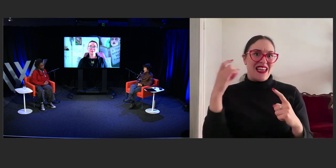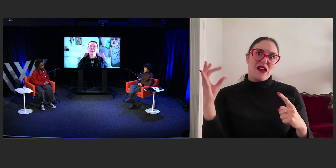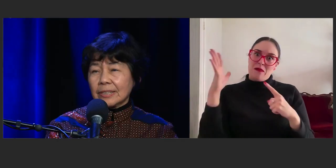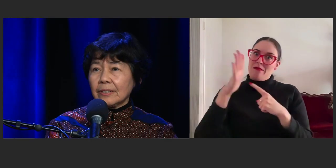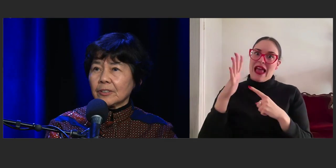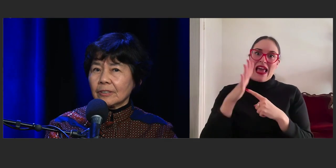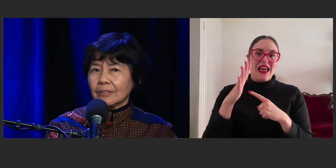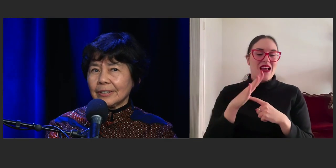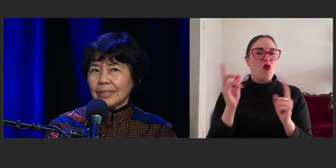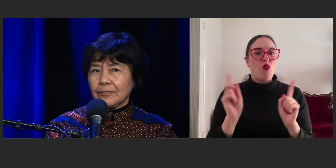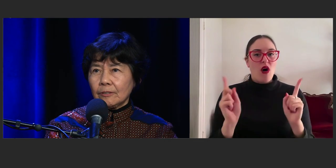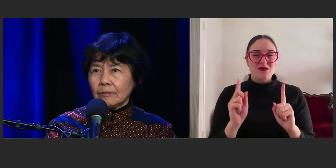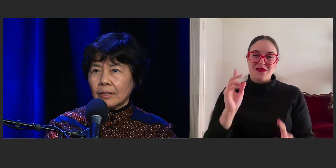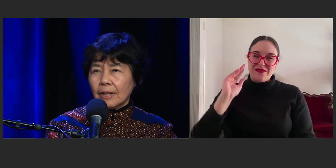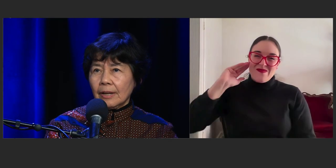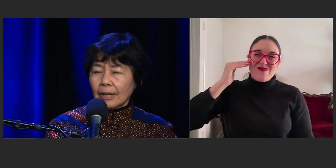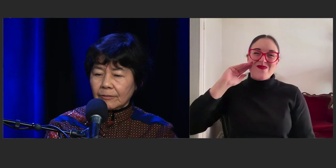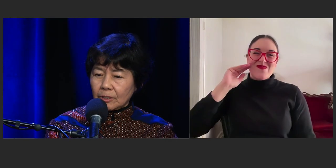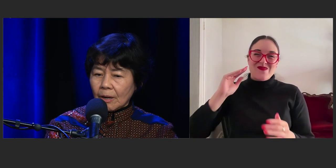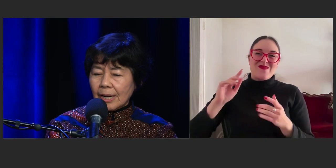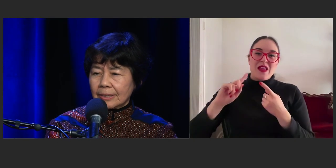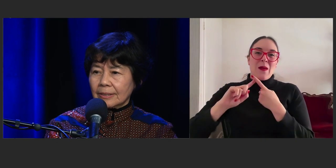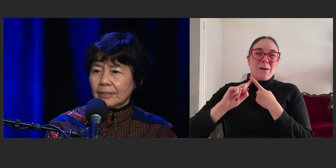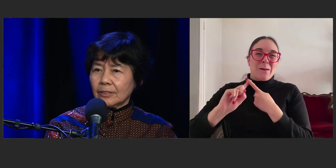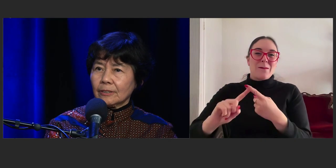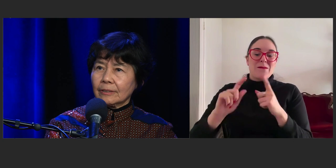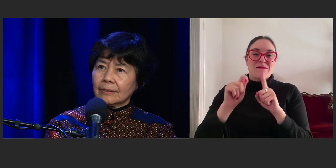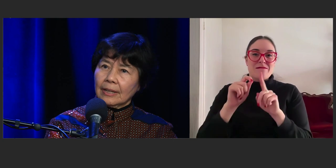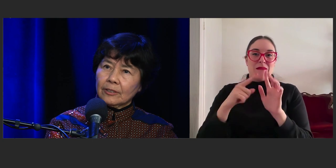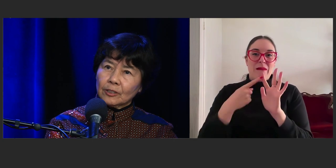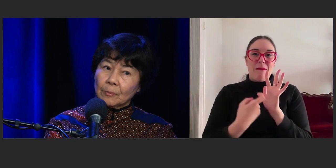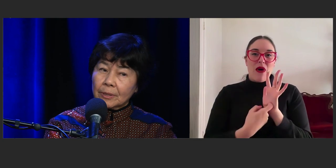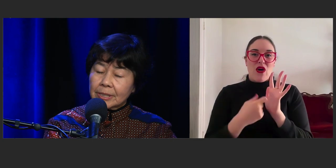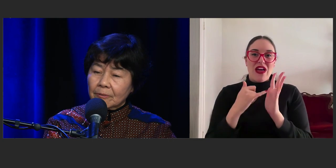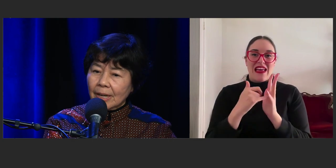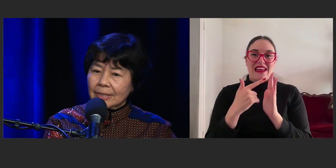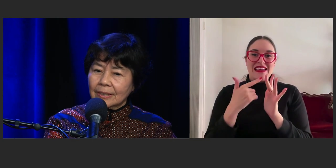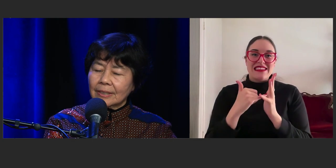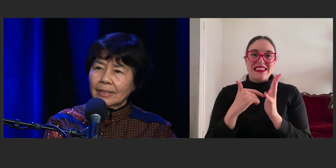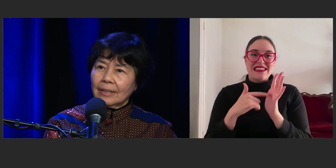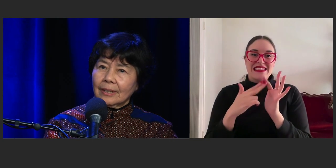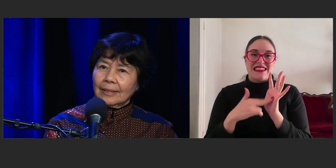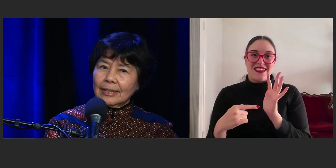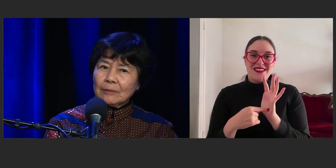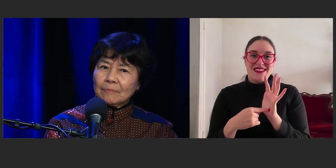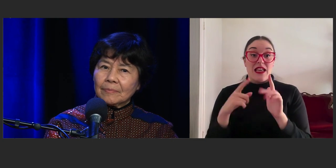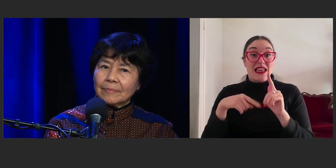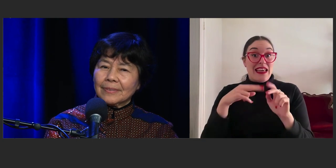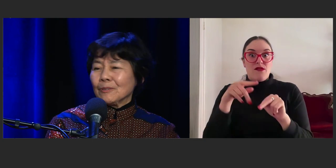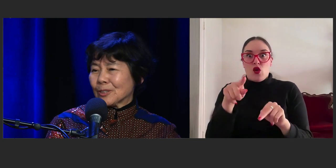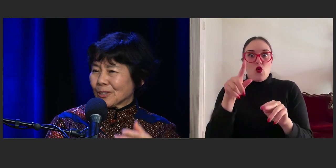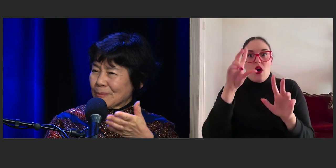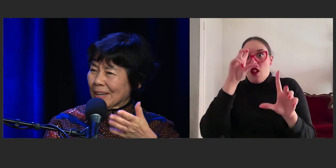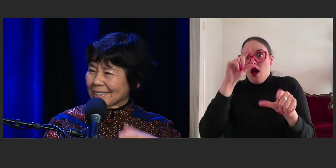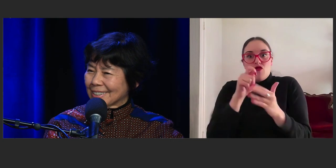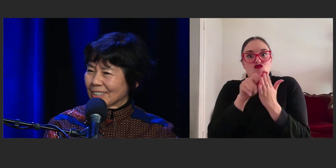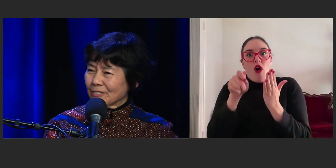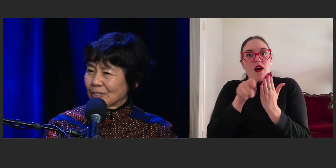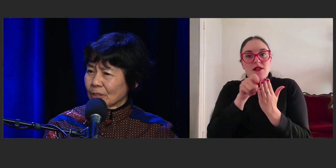Especially if you love to write and you're an emerging writer. We were talking about this in the green room,